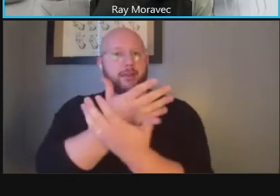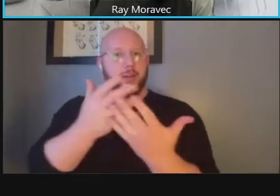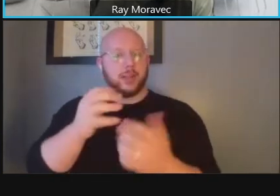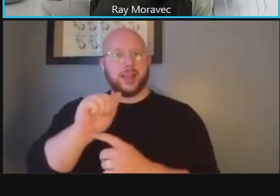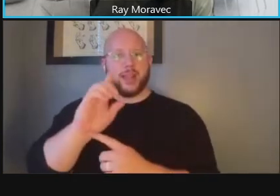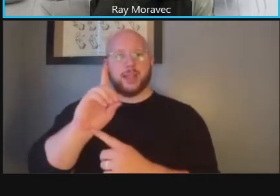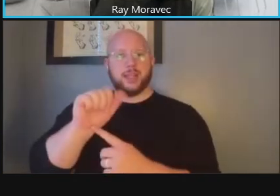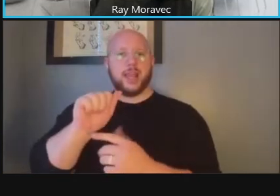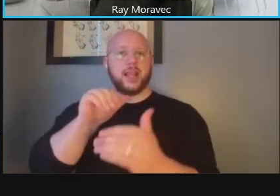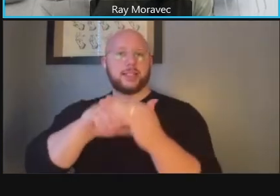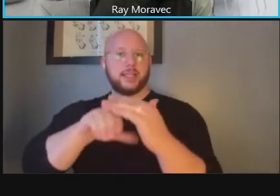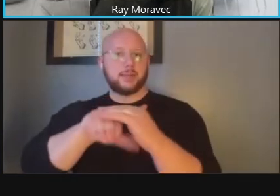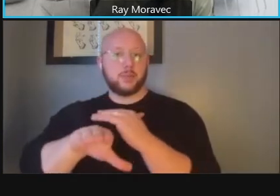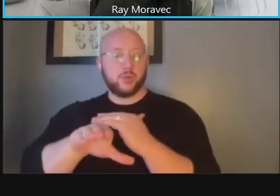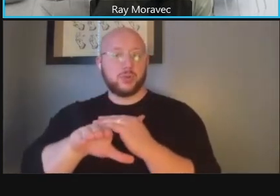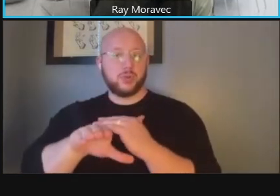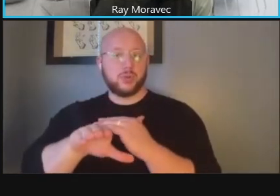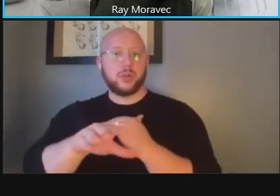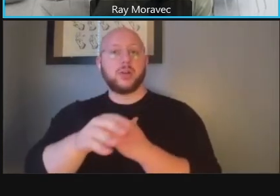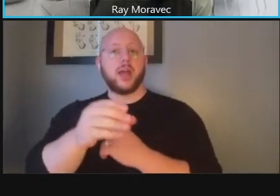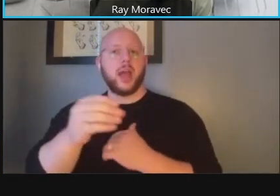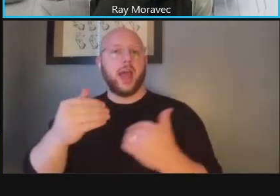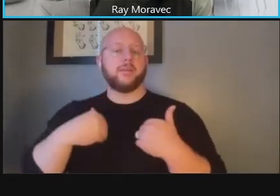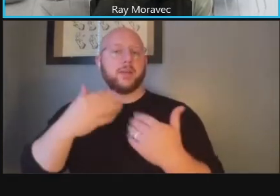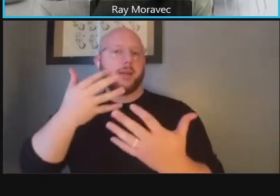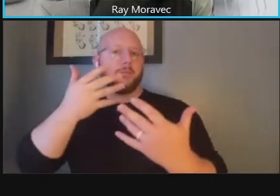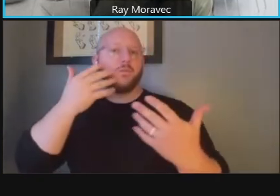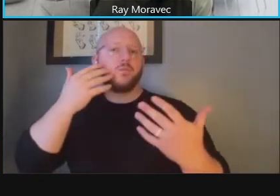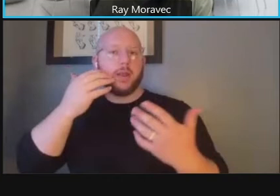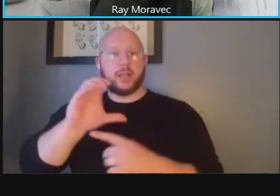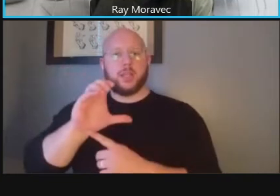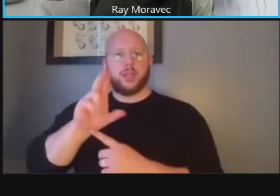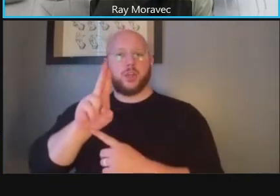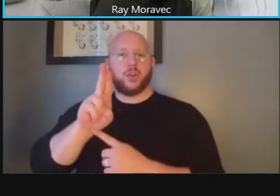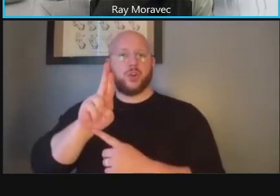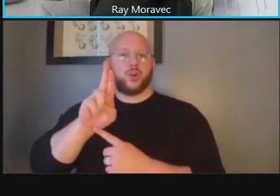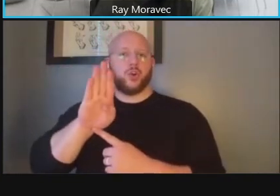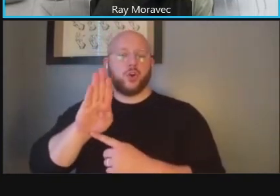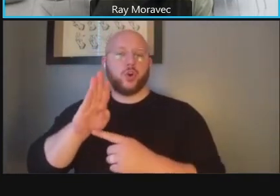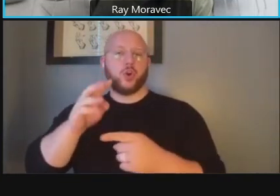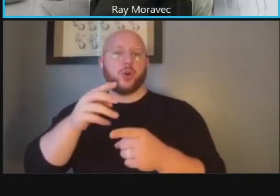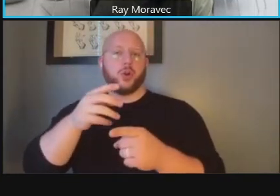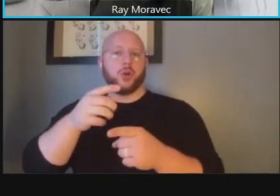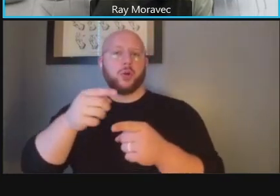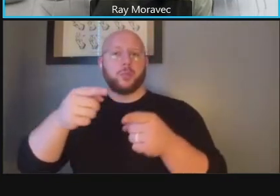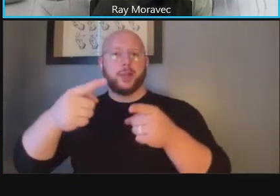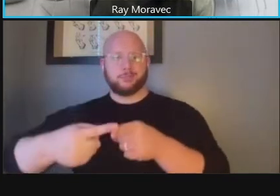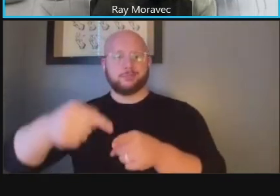having pedestrian friendly curb cuts and that of course that focus on safety and clear lines